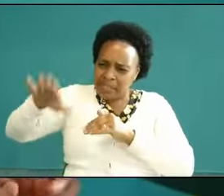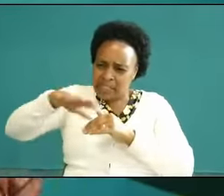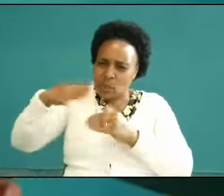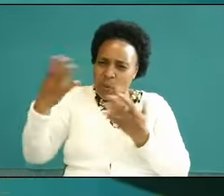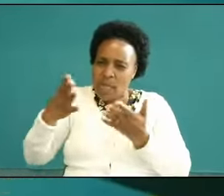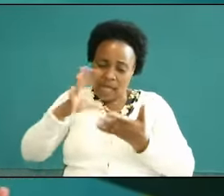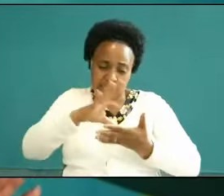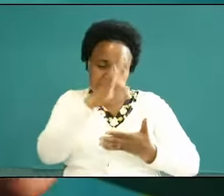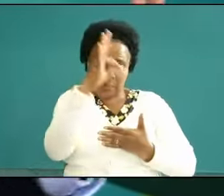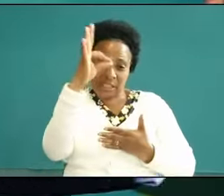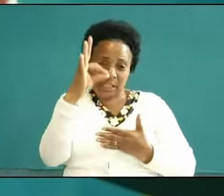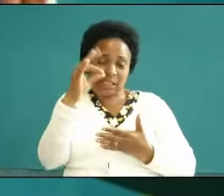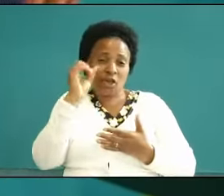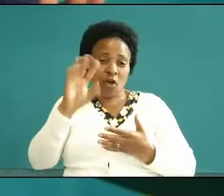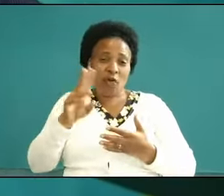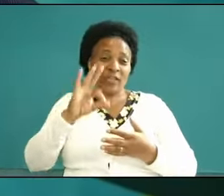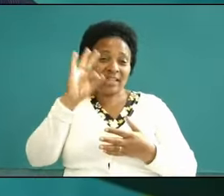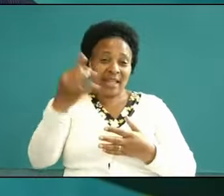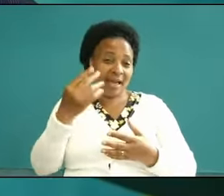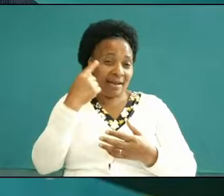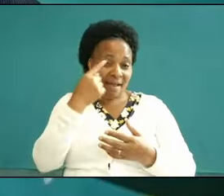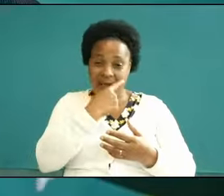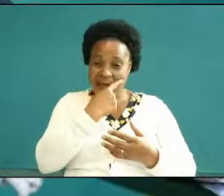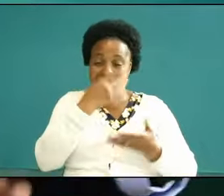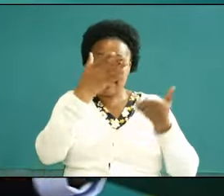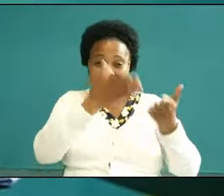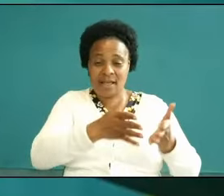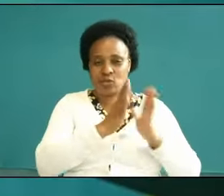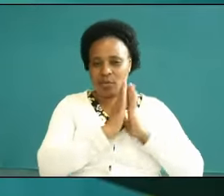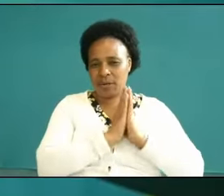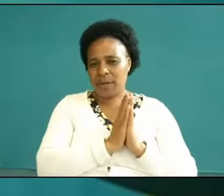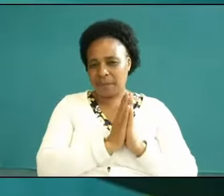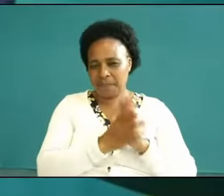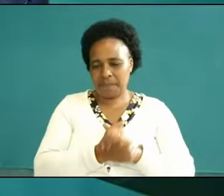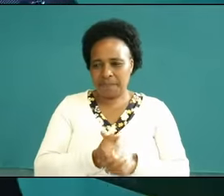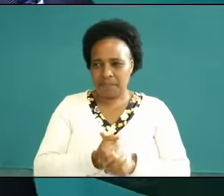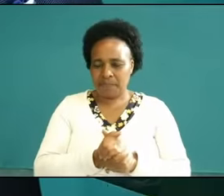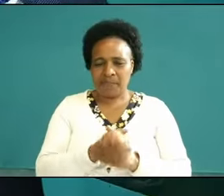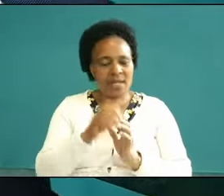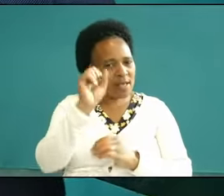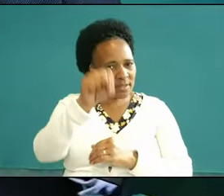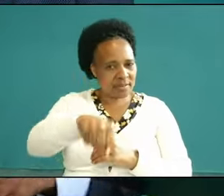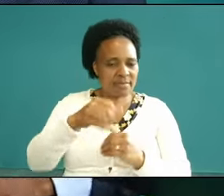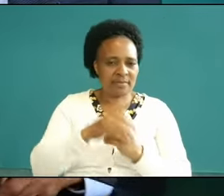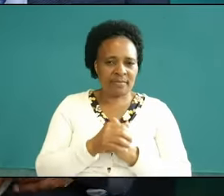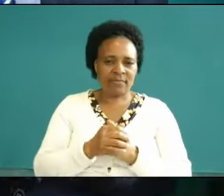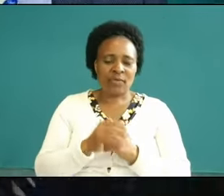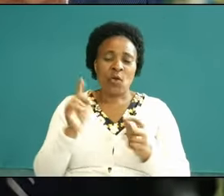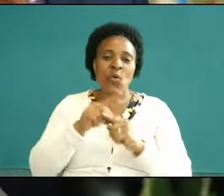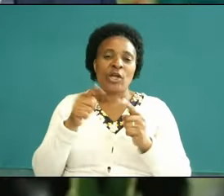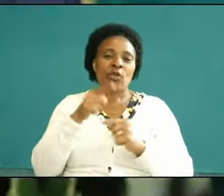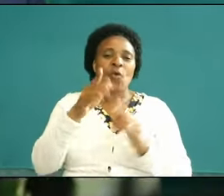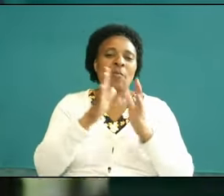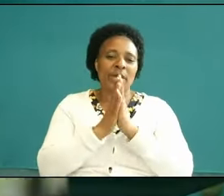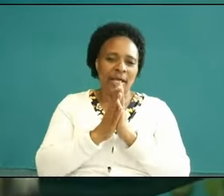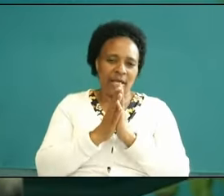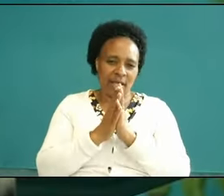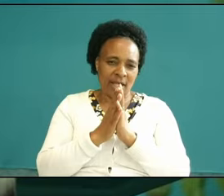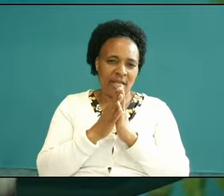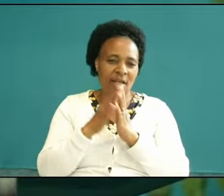you are praying we are praying in the spirit yes when you pray in the spirit the atmosphere